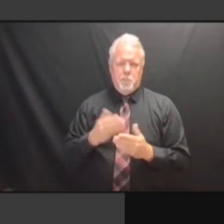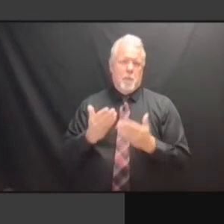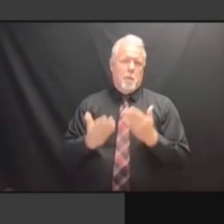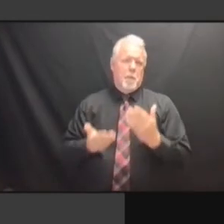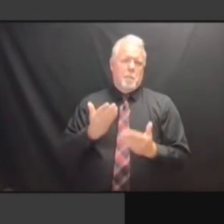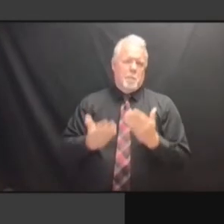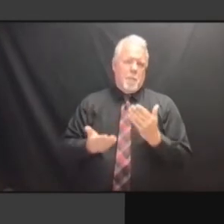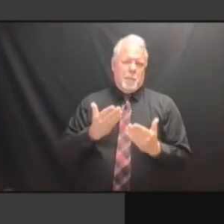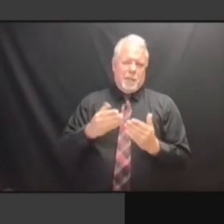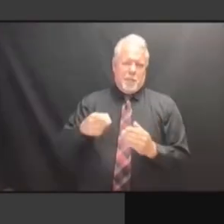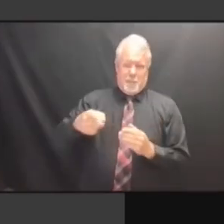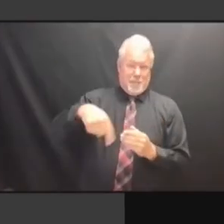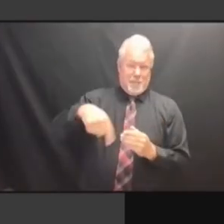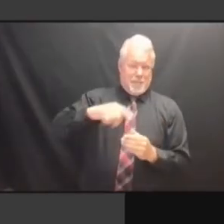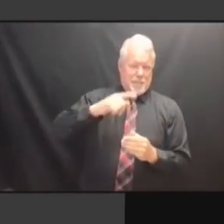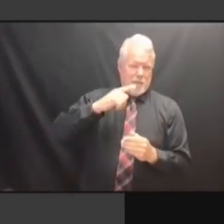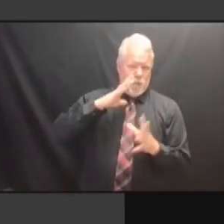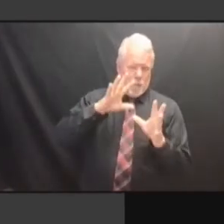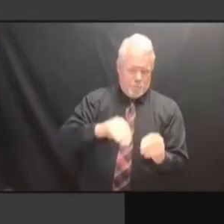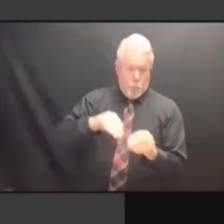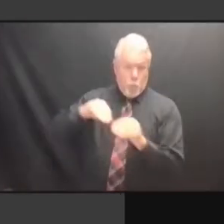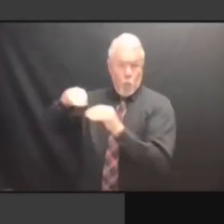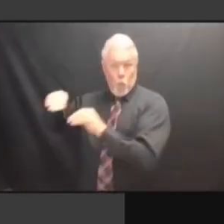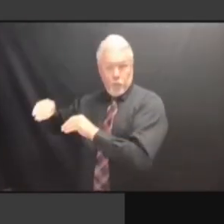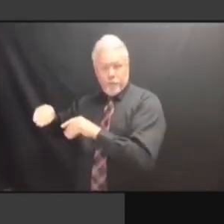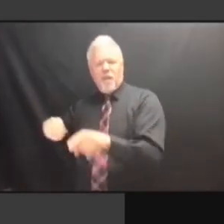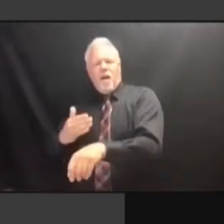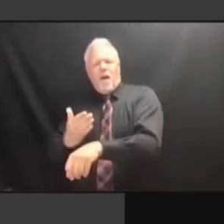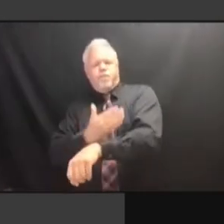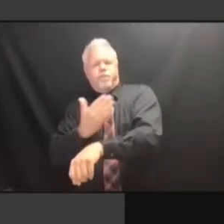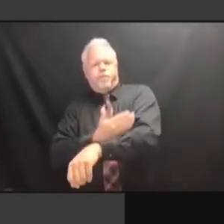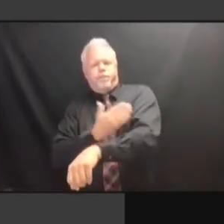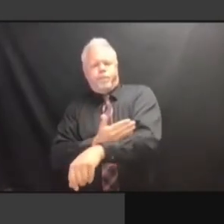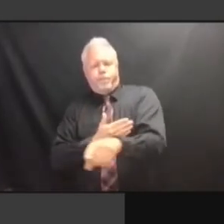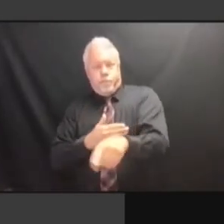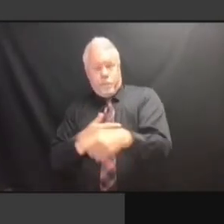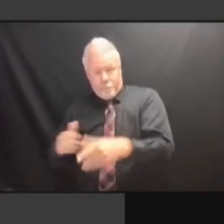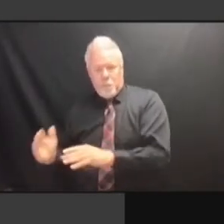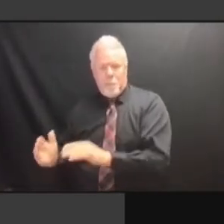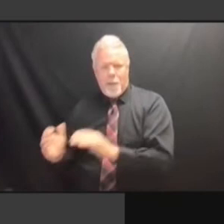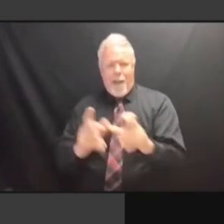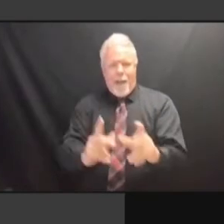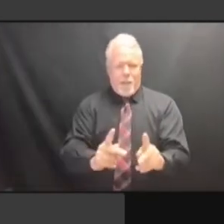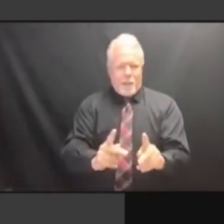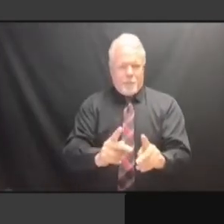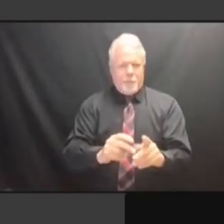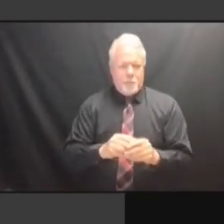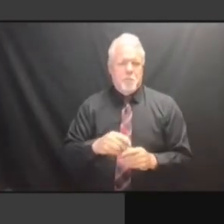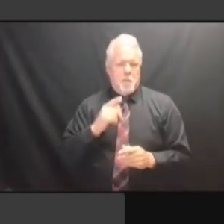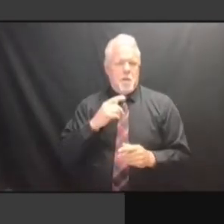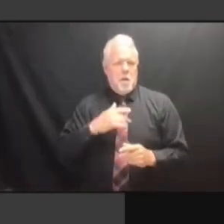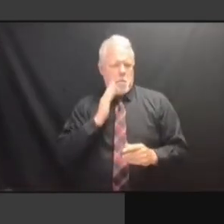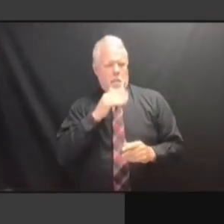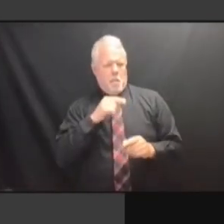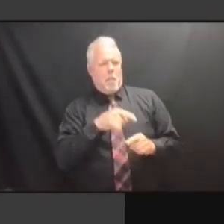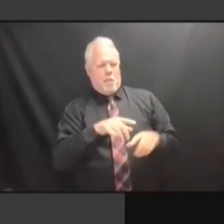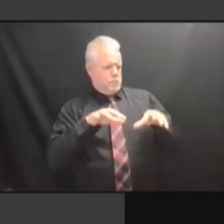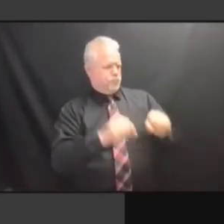EITHER WAY, WE'RE GOING TO PERMANENTLY BE EITHER WAY, WE'RE GOING TO PERMANENTLY BE ON EITHER WAY, WE'RE GOING TO PERMANENTLY BE ON THE EITHER WAY, WE'RE GOING TO PERMANENTLY BE ON THE FIRST PERMANENTLY BE ON THE FIRST PERMANENTLY BE ON THE FIRST FLOOR. FLOOR. FLOOR. IT FLOOR. IT MAY FLOOR. IT MAY GROW FLOOR. IT MAY GROW IN FLOOR. IT MAY GROW IN SIZE FLOOR. IT MAY GROW IN SIZE OVER FLOOR. IT MAY GROW IN SIZE OVER TIME. IT MAY GROW IN SIZE OVER TIME. IT MAY GROW IN SIZE OVER TIME. WE'VE IT MAY GROW IN SIZE OVER TIME. WE'VE ALSO IT MAY GROW IN SIZE OVER TIME. WE'VE ALSO ADDED IT MAY GROW IN SIZE OVER TIME. WE'VE ALSO ADDED SPACE IT MAY GROW IN SIZE OVER TIME. WE'VE ALSO ADDED SPACE ON IT MAY GROW IN SIZE OVER TIME. WE'VE ALSO ADDED SPACE ON THE